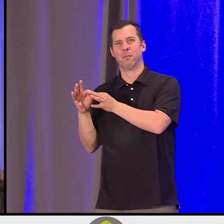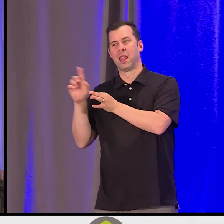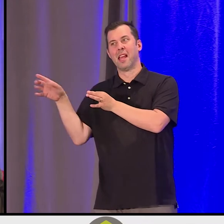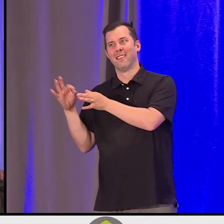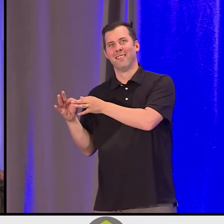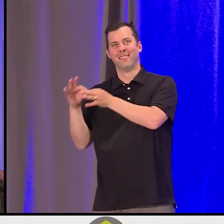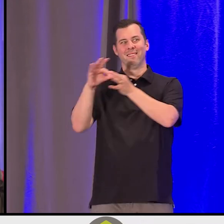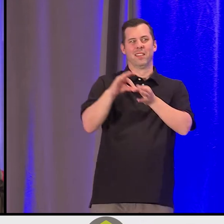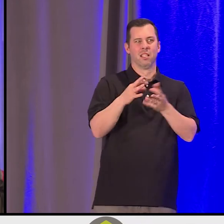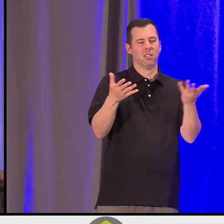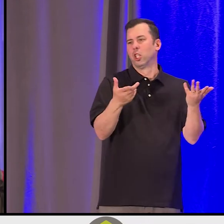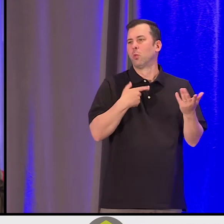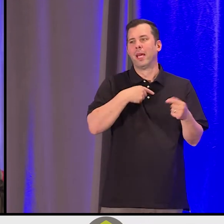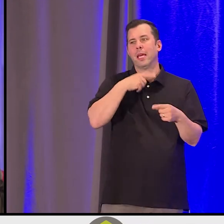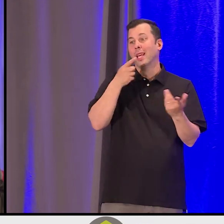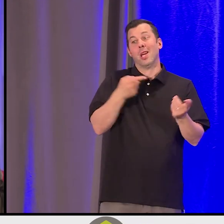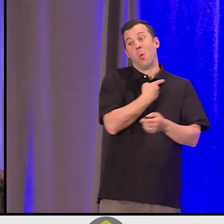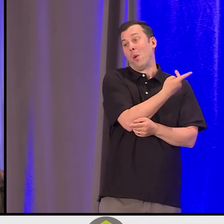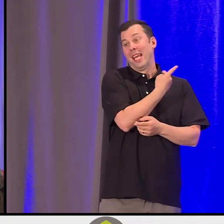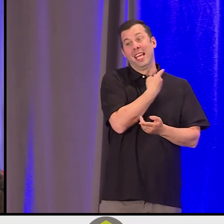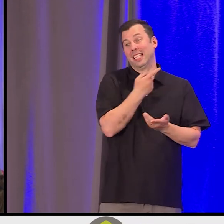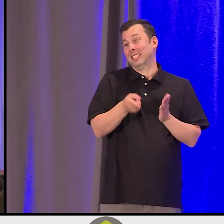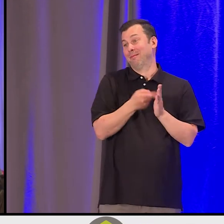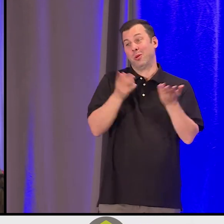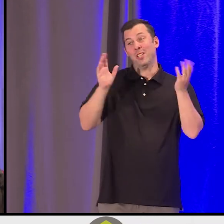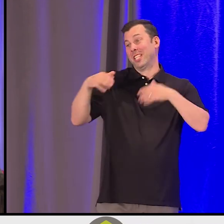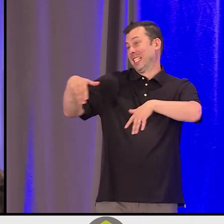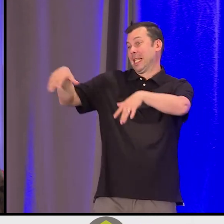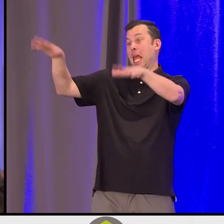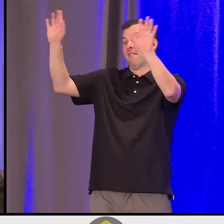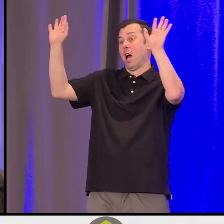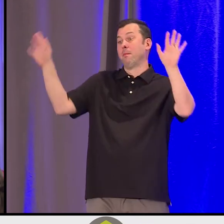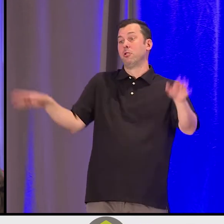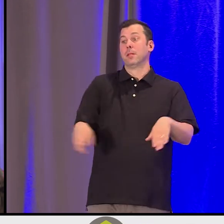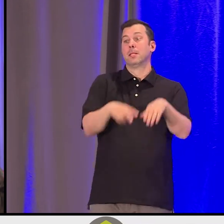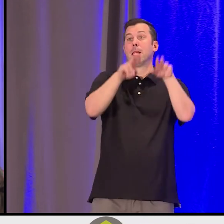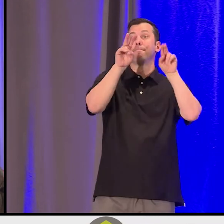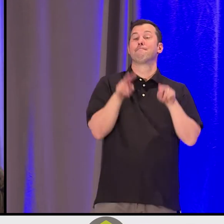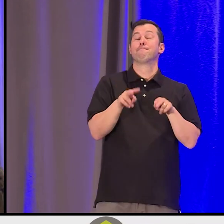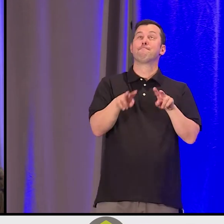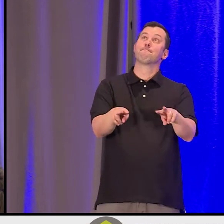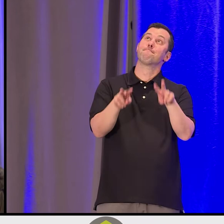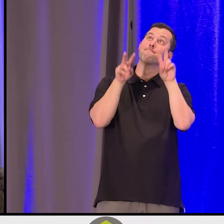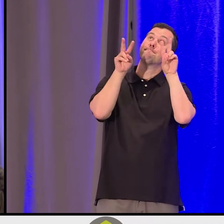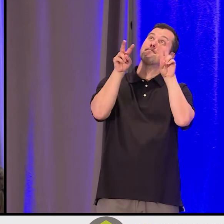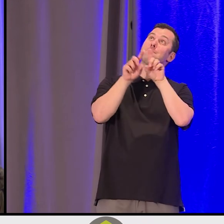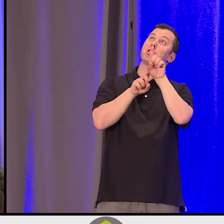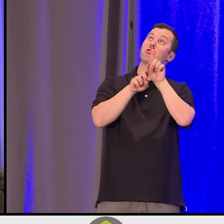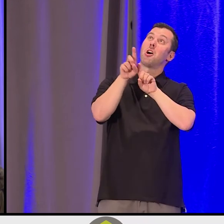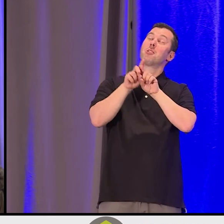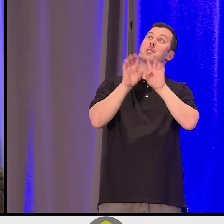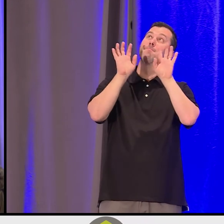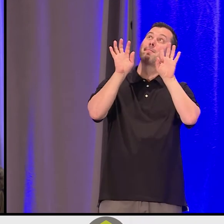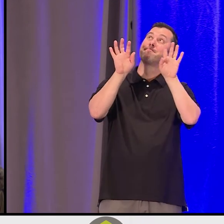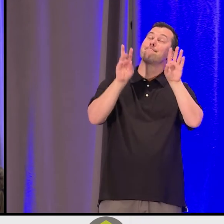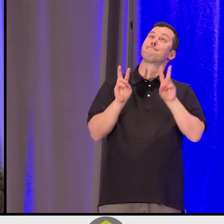and looking at the stars, although we did for quite a while. And we just laid there, and then we took the time to really get